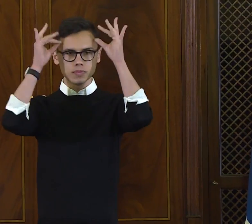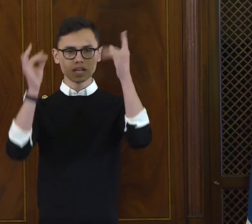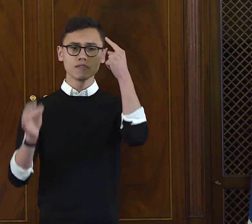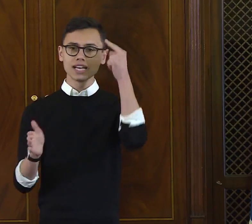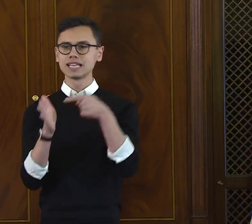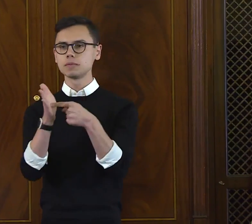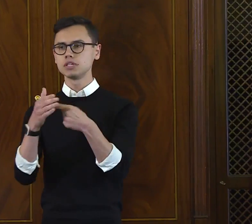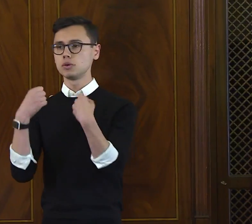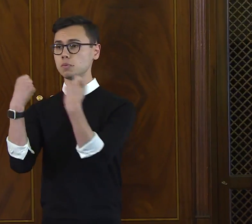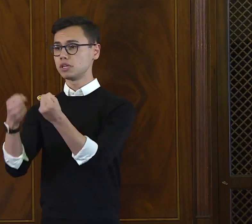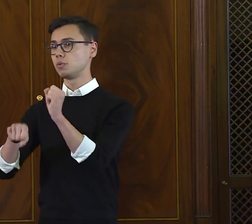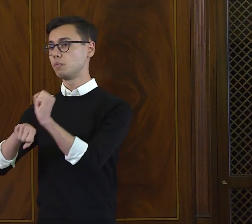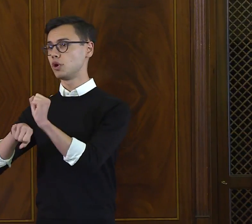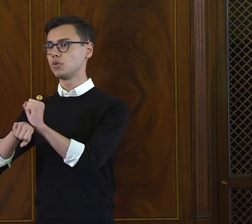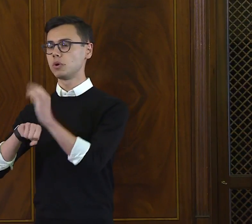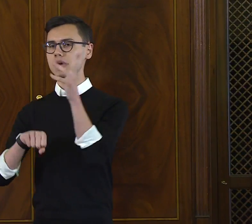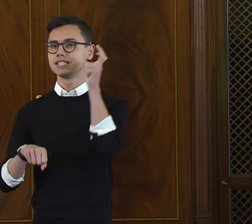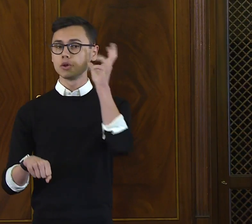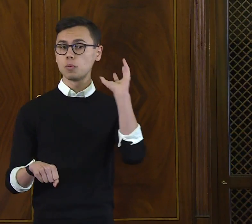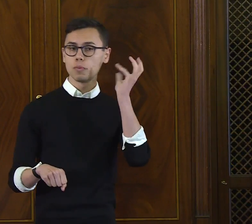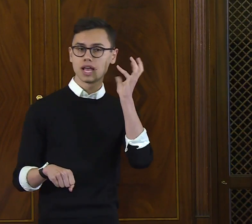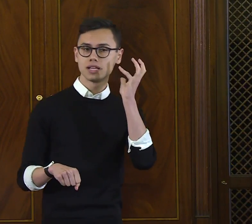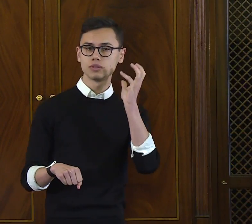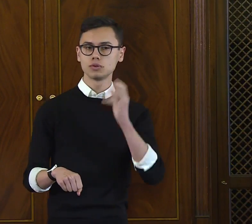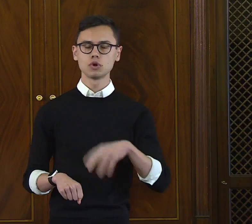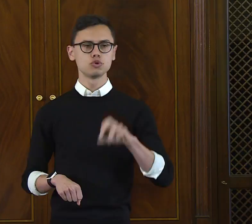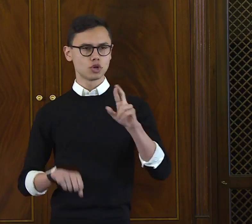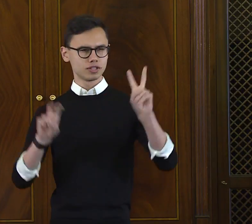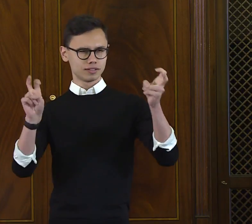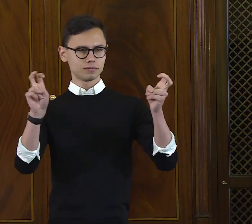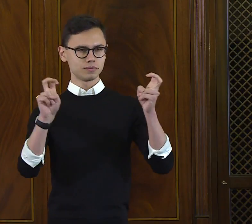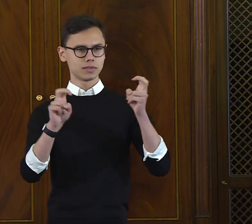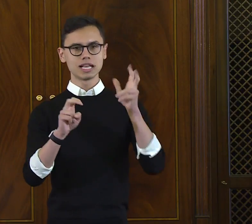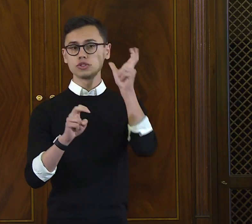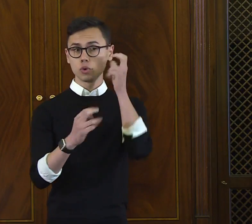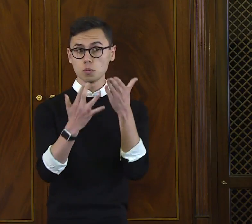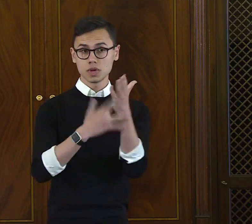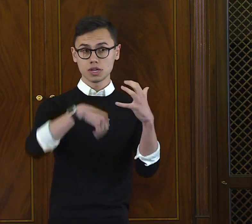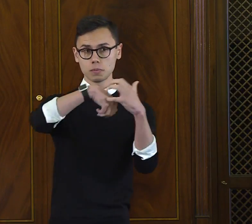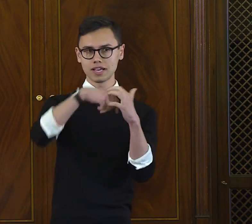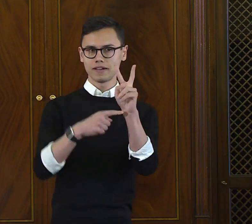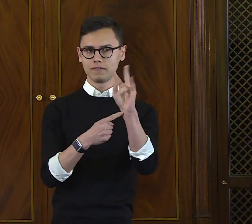by hearing it somewhere, like on the radio when you're driving to work,